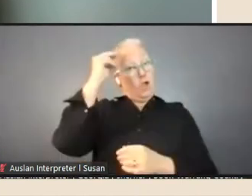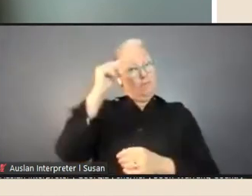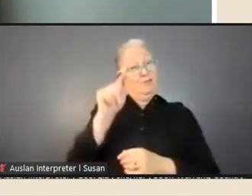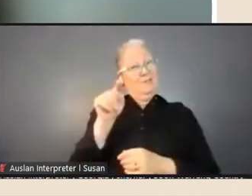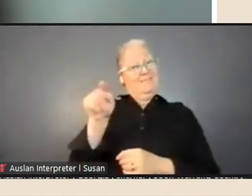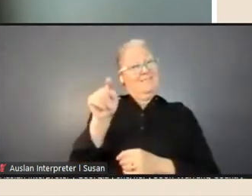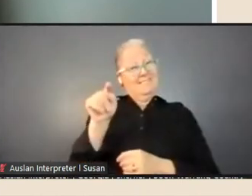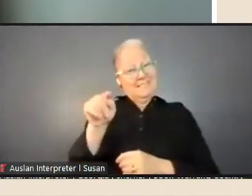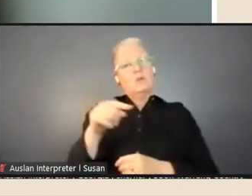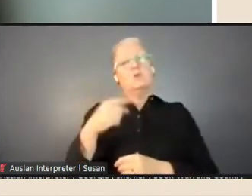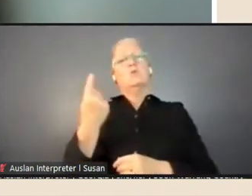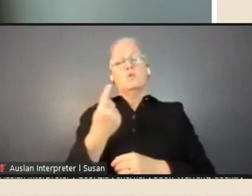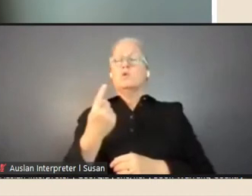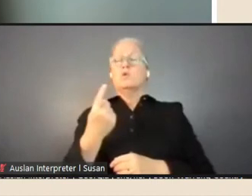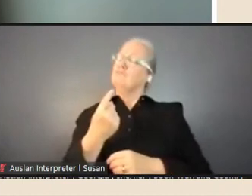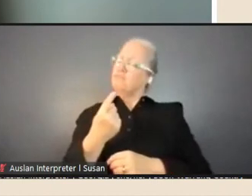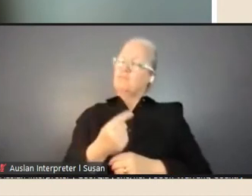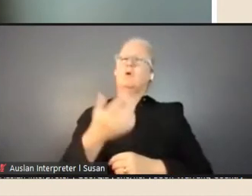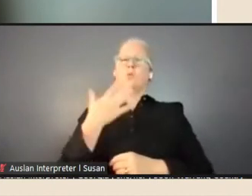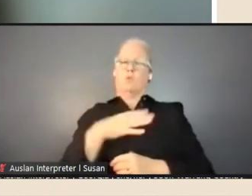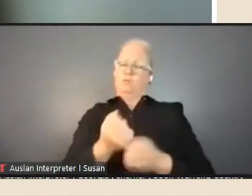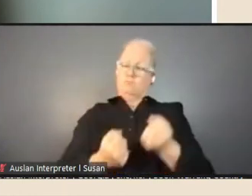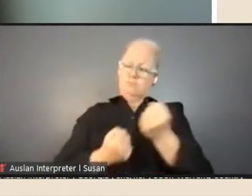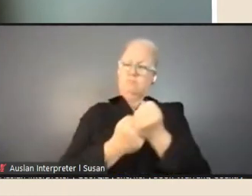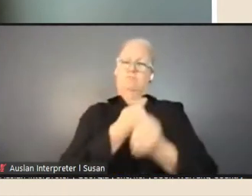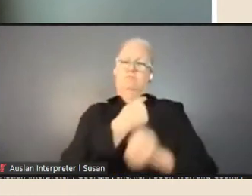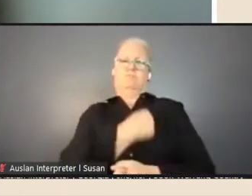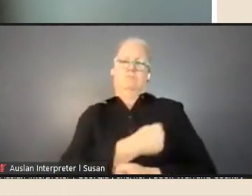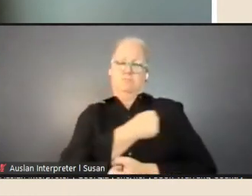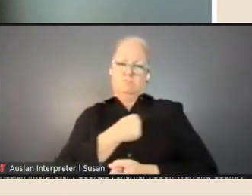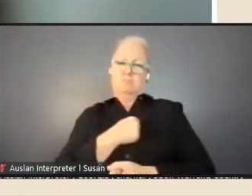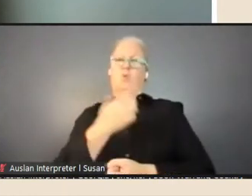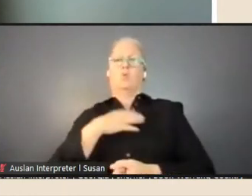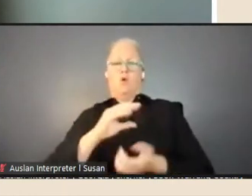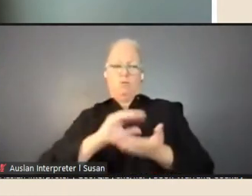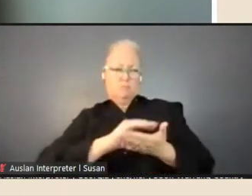support, this very targeted support, to support the work that you're doing in your communities.